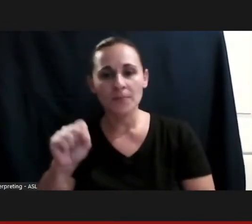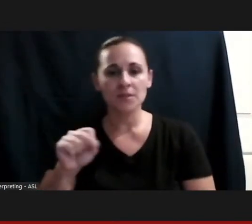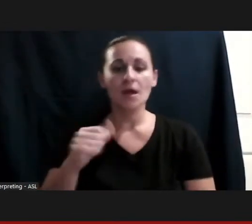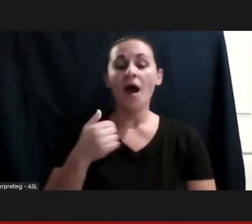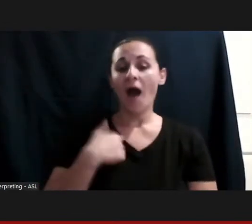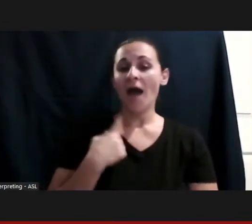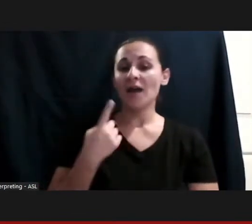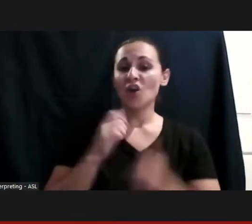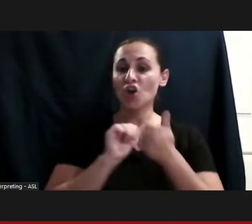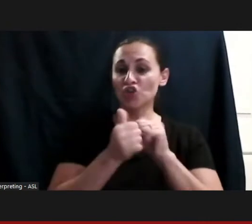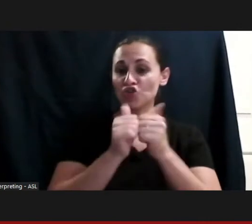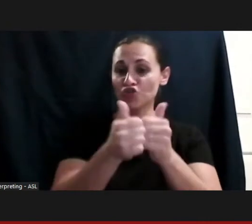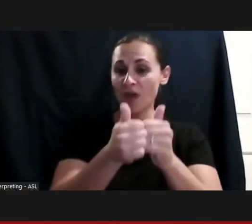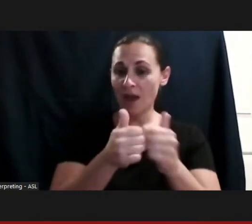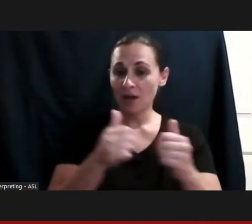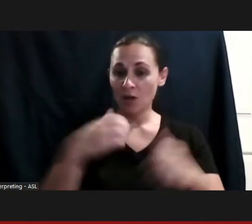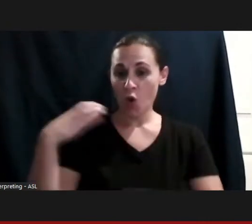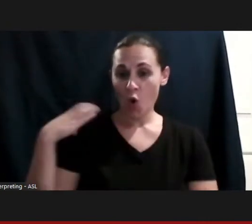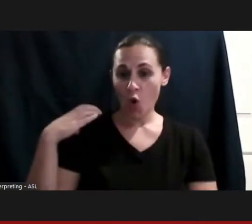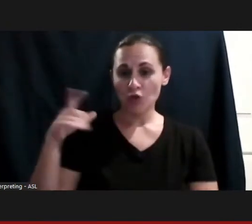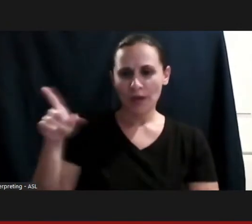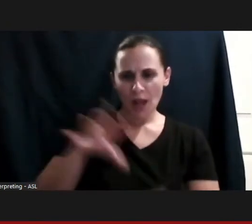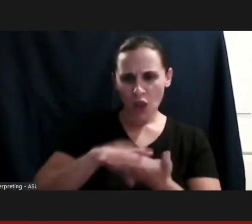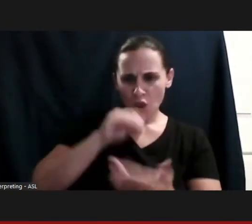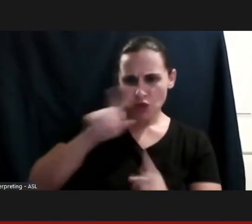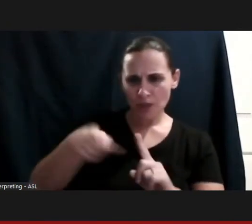public school learned about the sport of wheelchair racing because he saw a couple